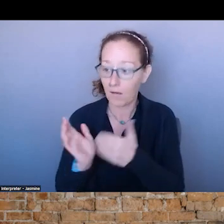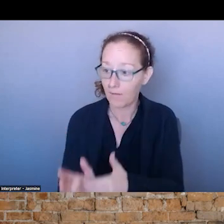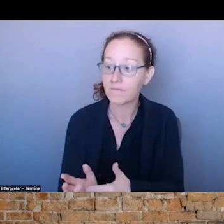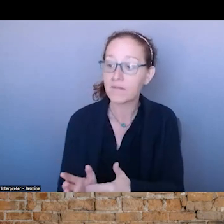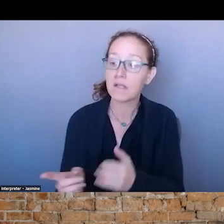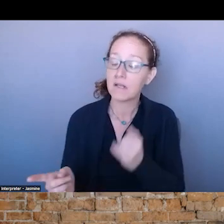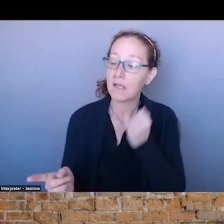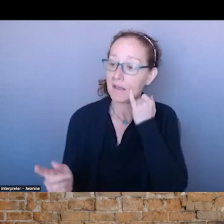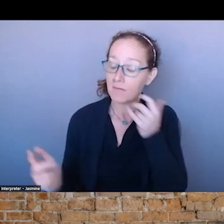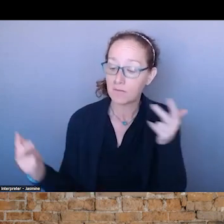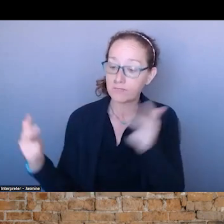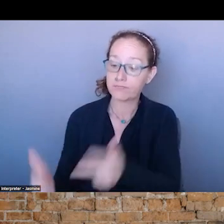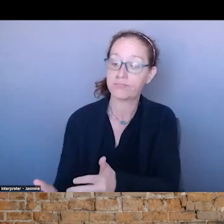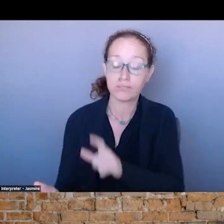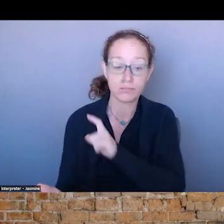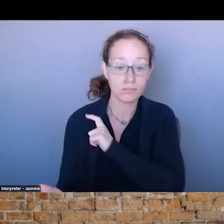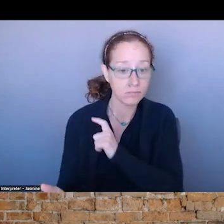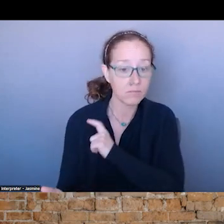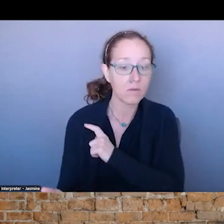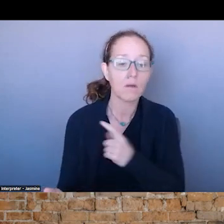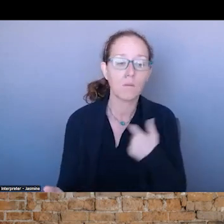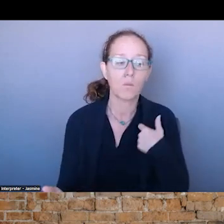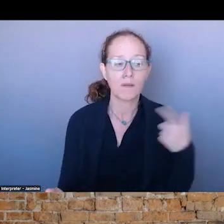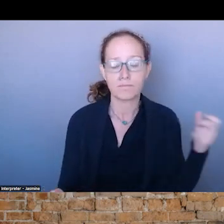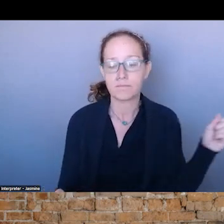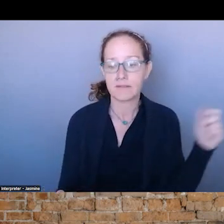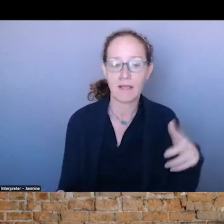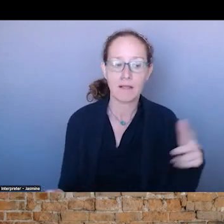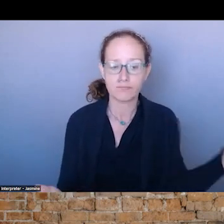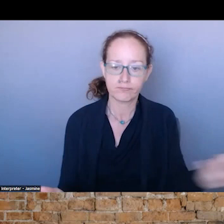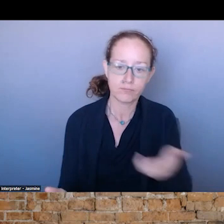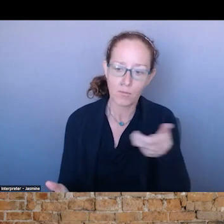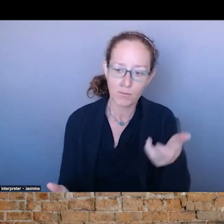THERE. PAUL CAN TALK MORE